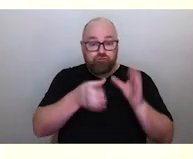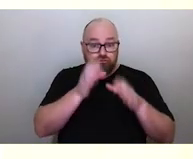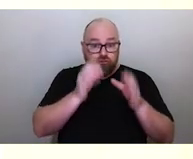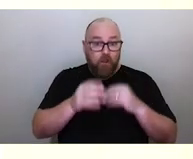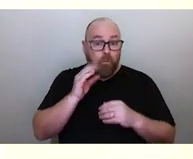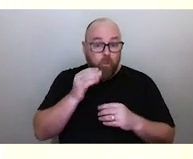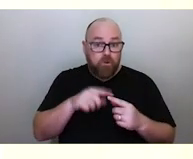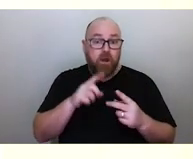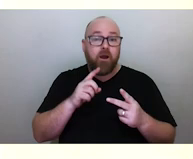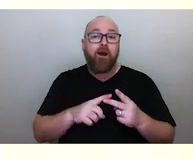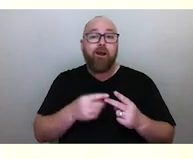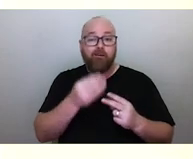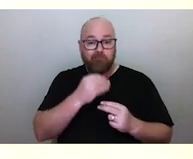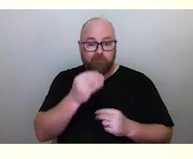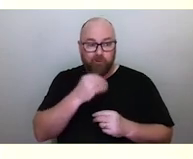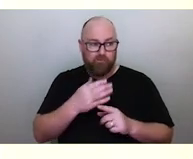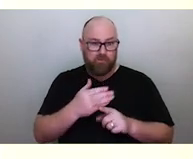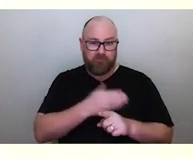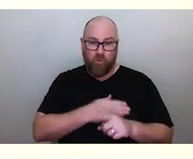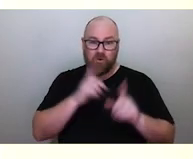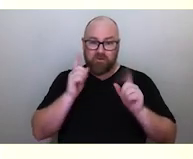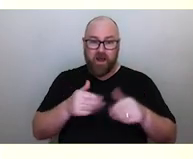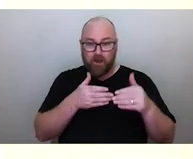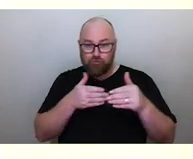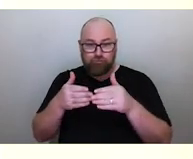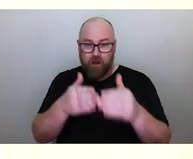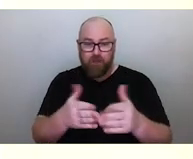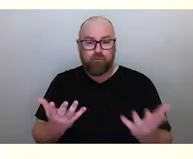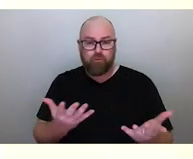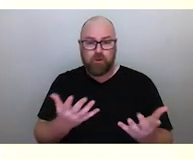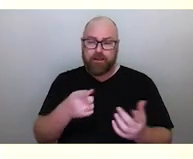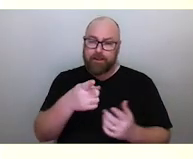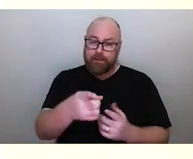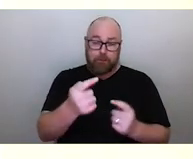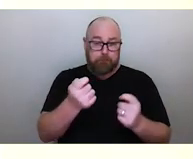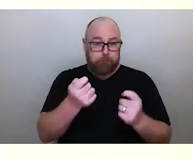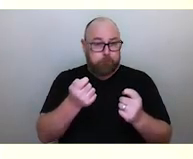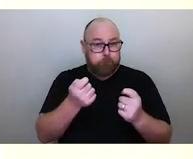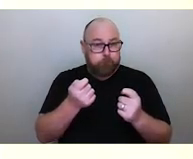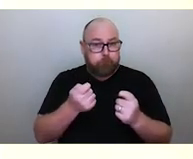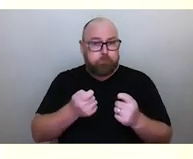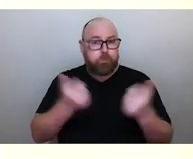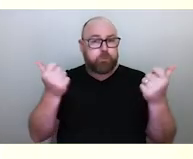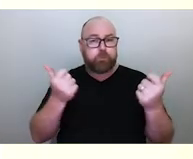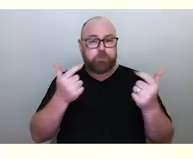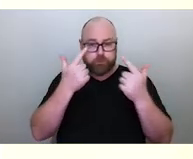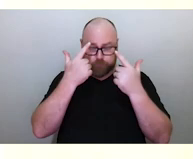before they even hardly got going on the expedition. He was enraged and flew into a fit of anger